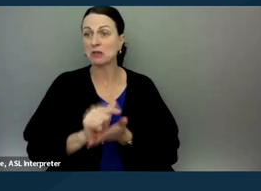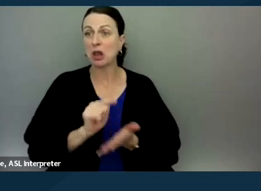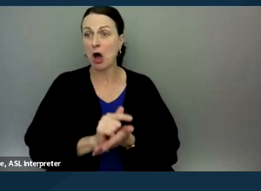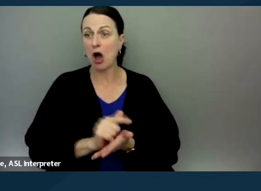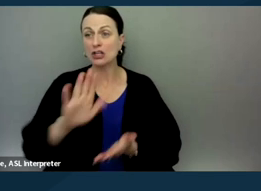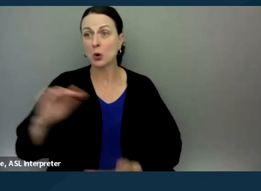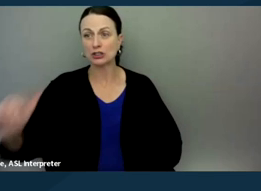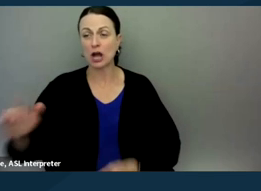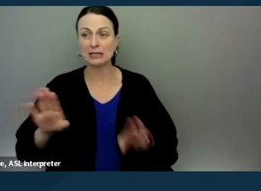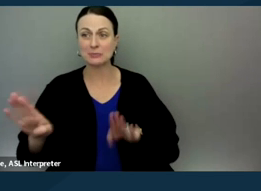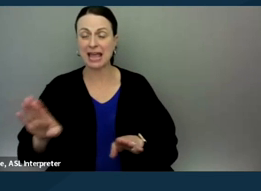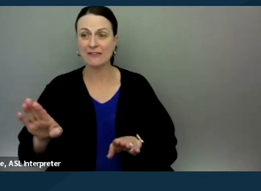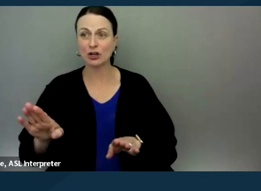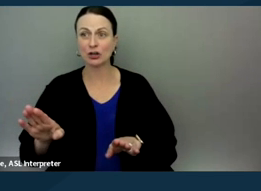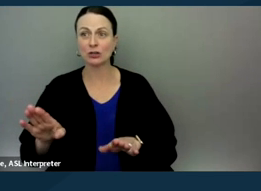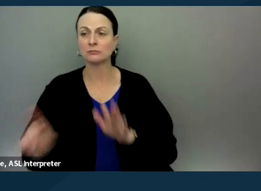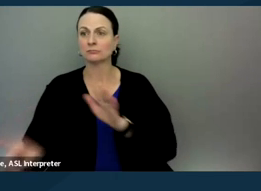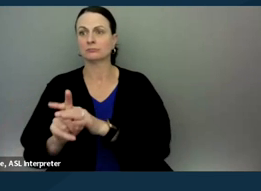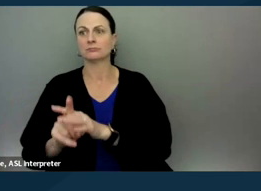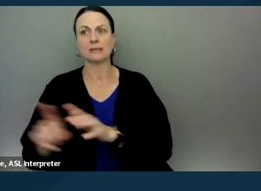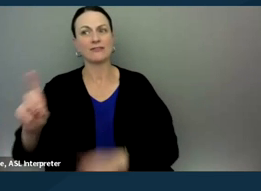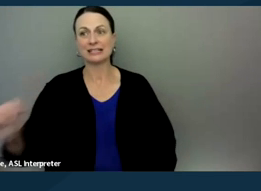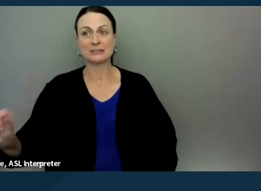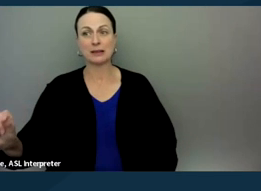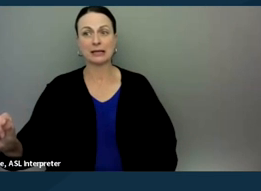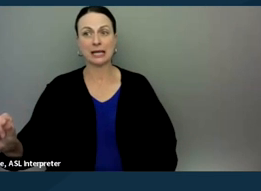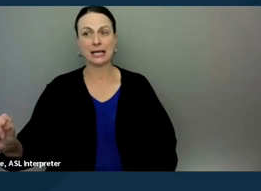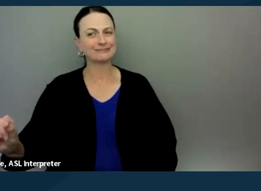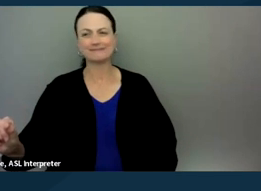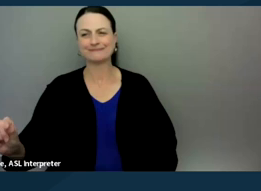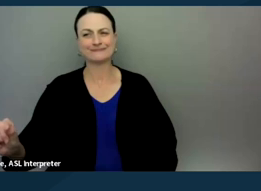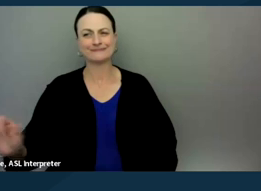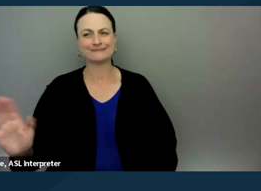a manifestation of their disability," as opposed to,